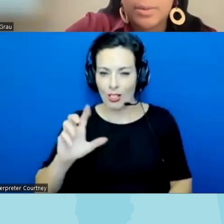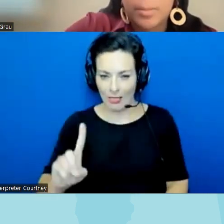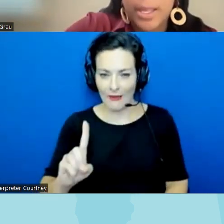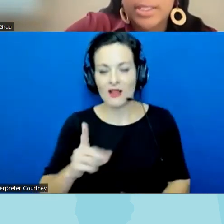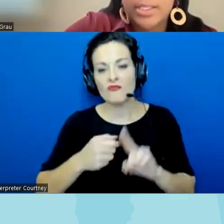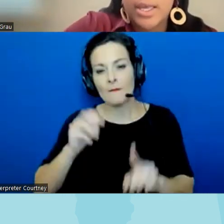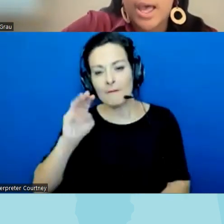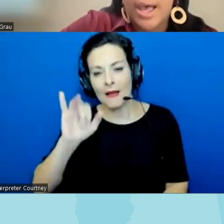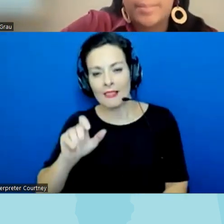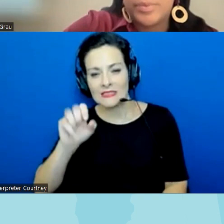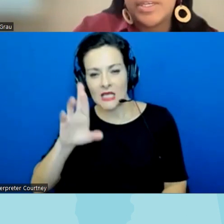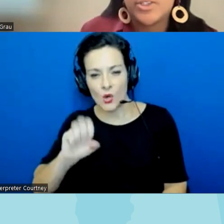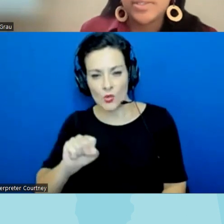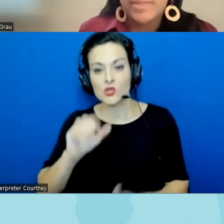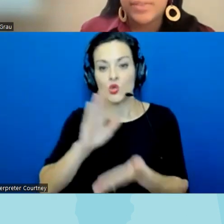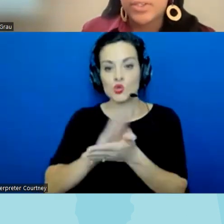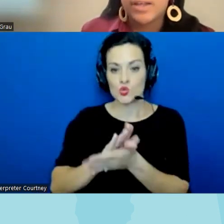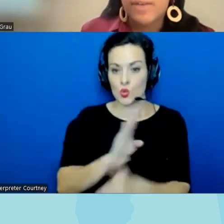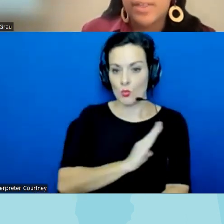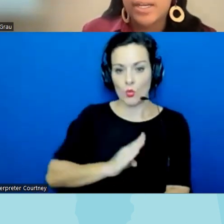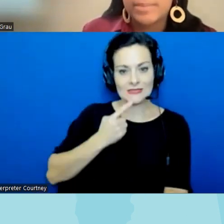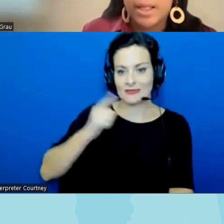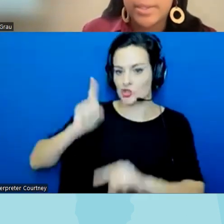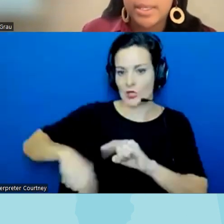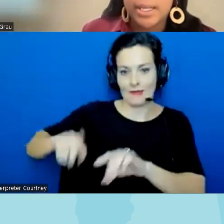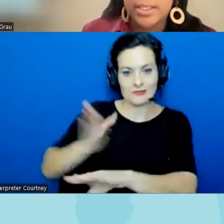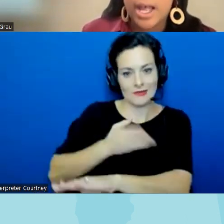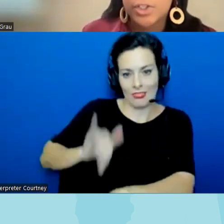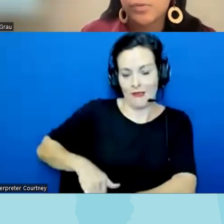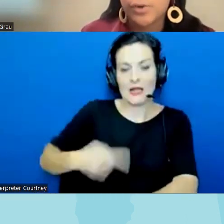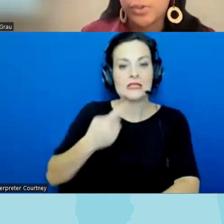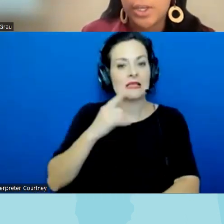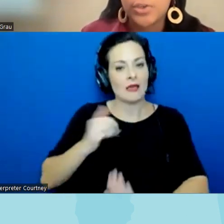appropriate um the district said that the song violated its policy against controversial issues